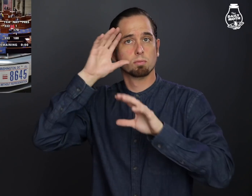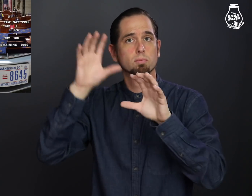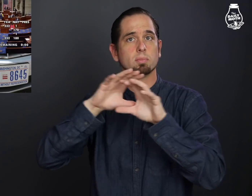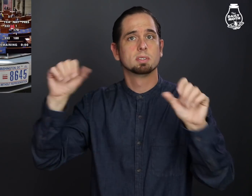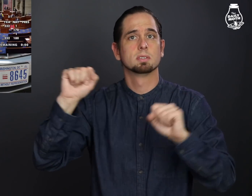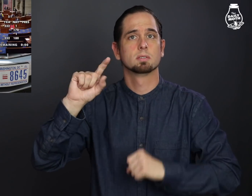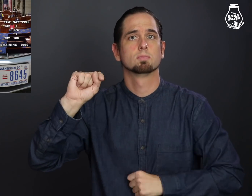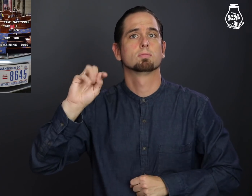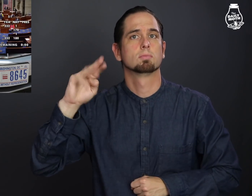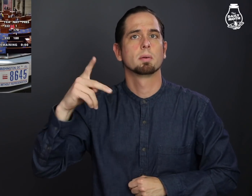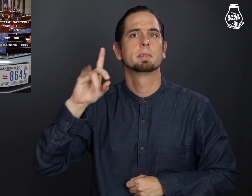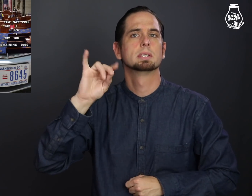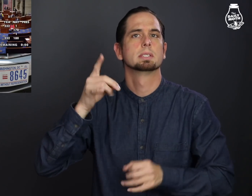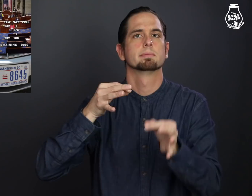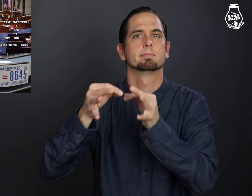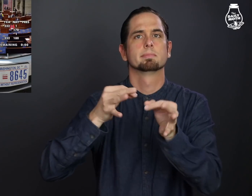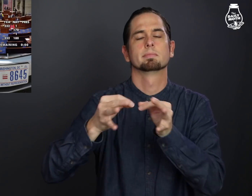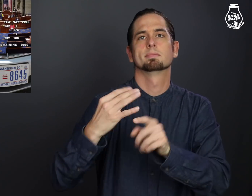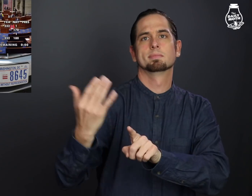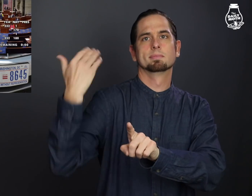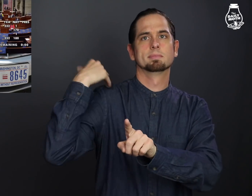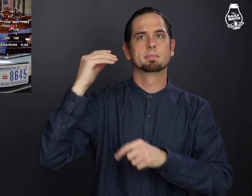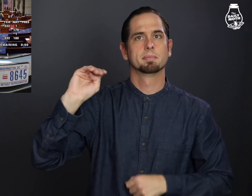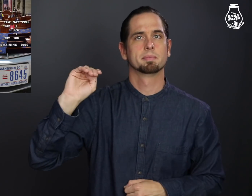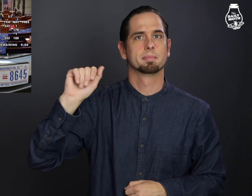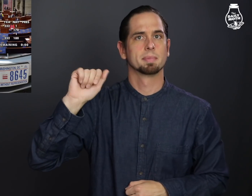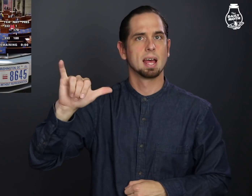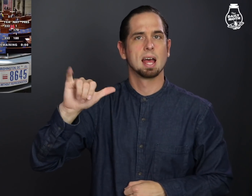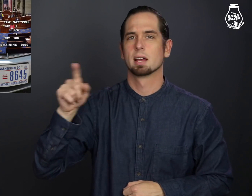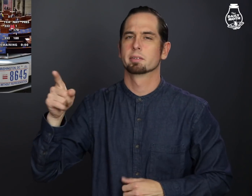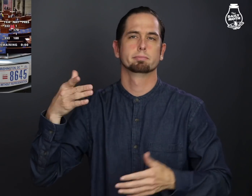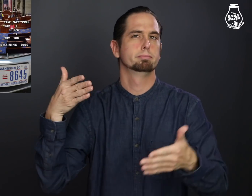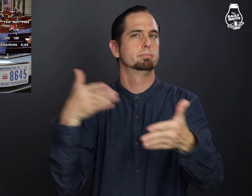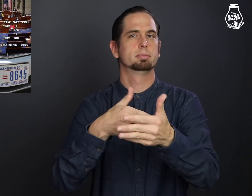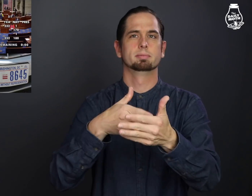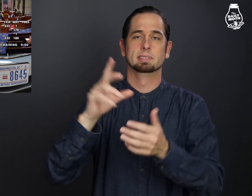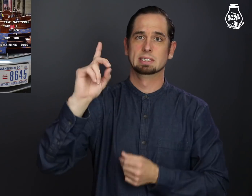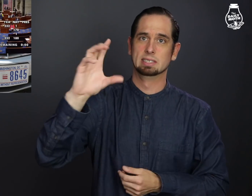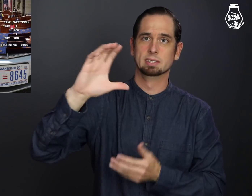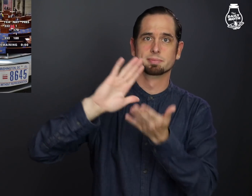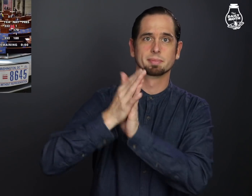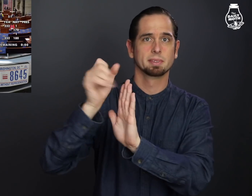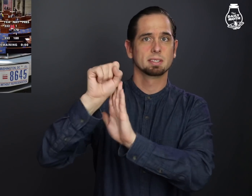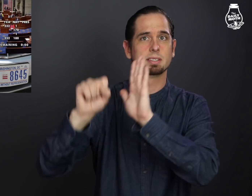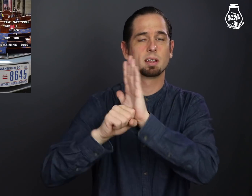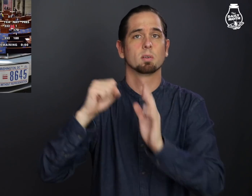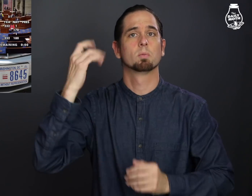President Trump said in May that he was opposed to D.C. statehood